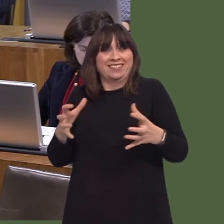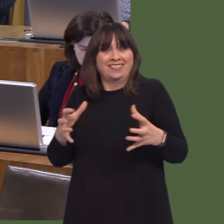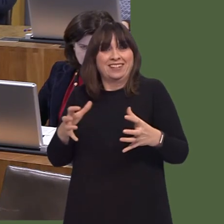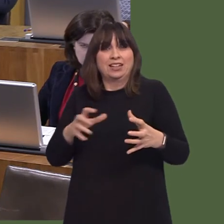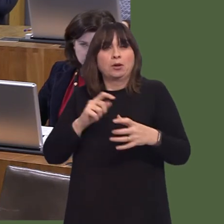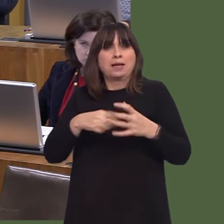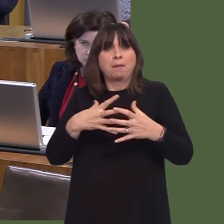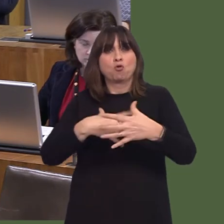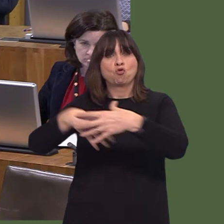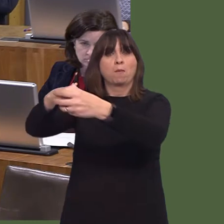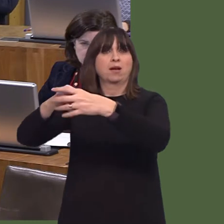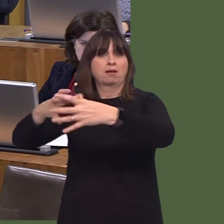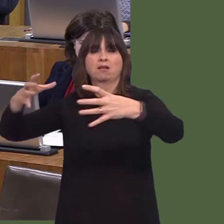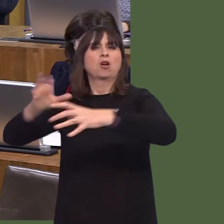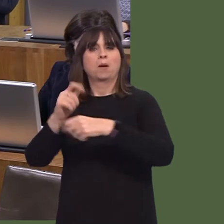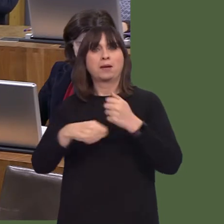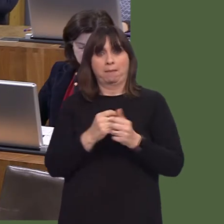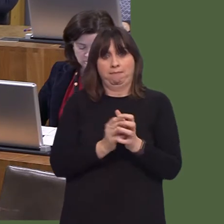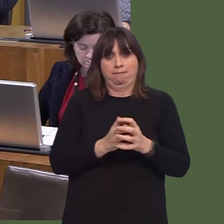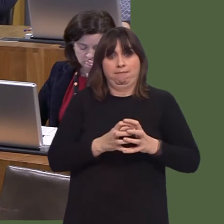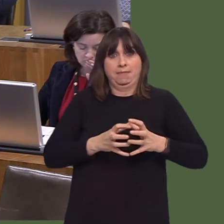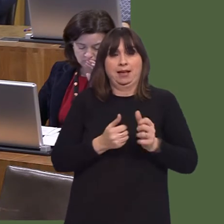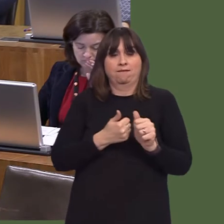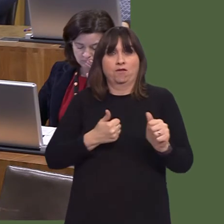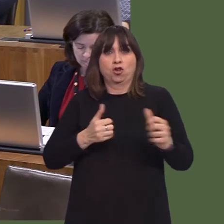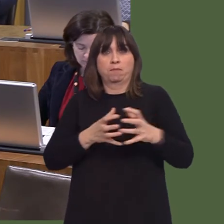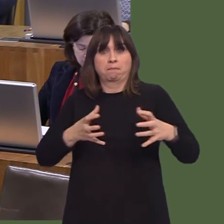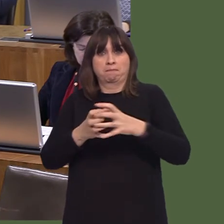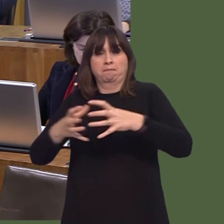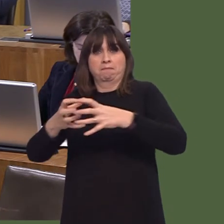how we can strengthen the presence of credit unions in the communities of Wales, bearing